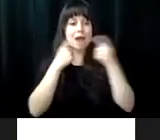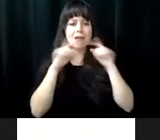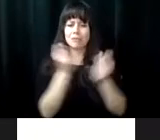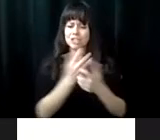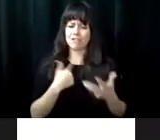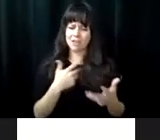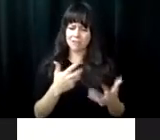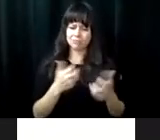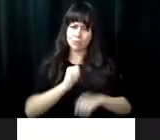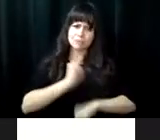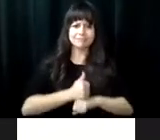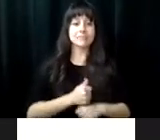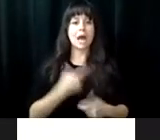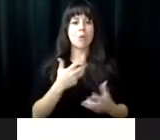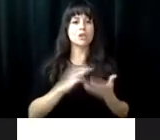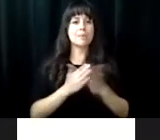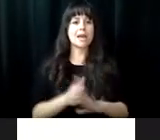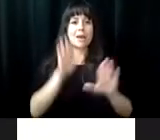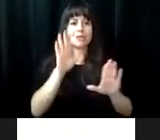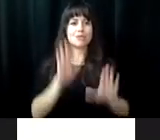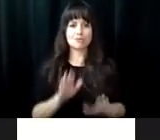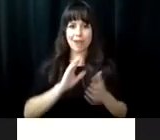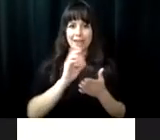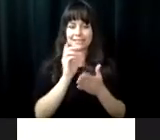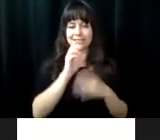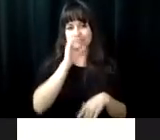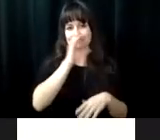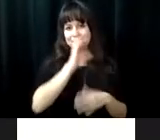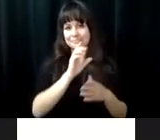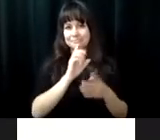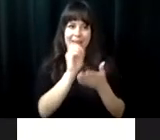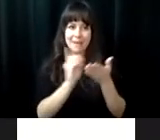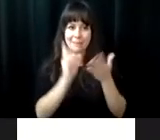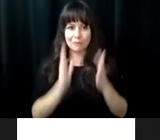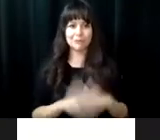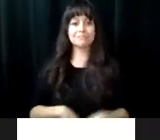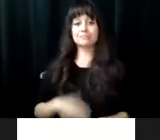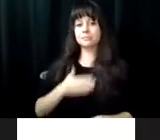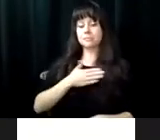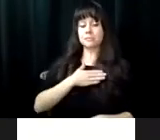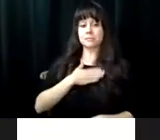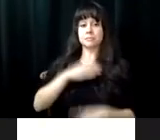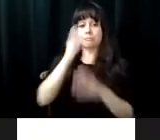Hello, my name is David, my dream is to accomplish everything I set my mind to and to be the world's greatest animator.